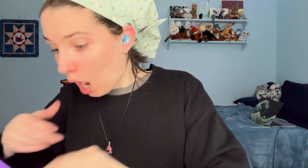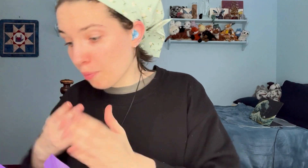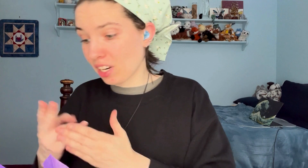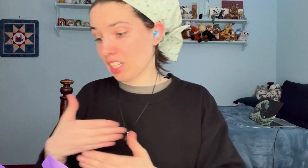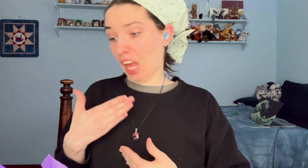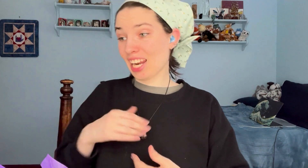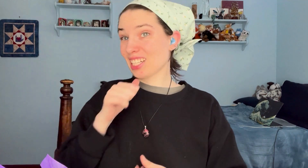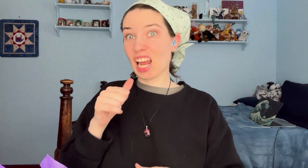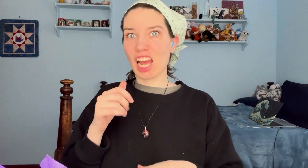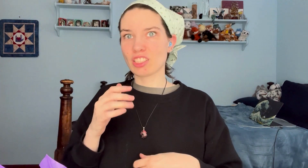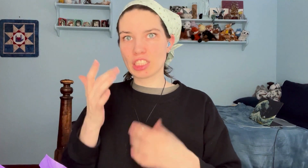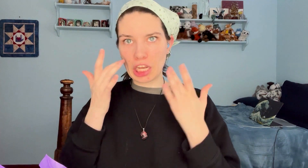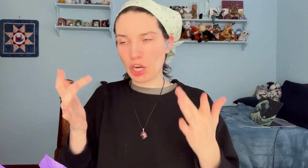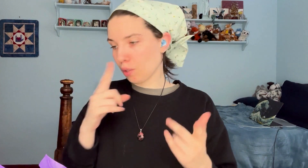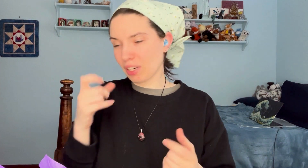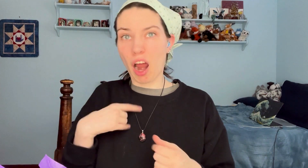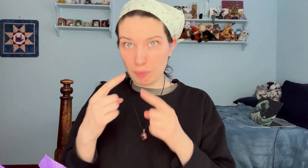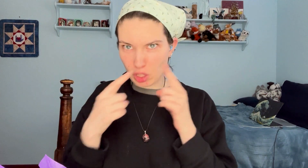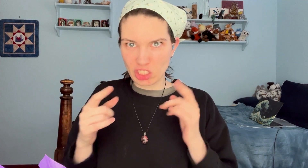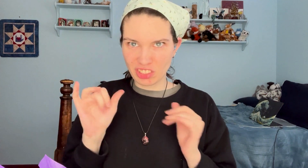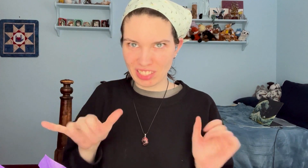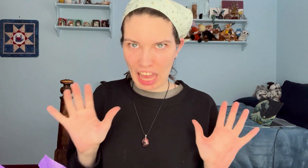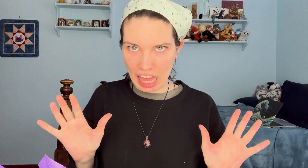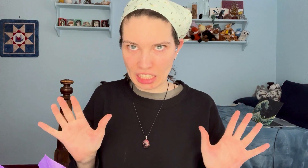I'm honestly glad it's not glitter, because I'm allergic to that